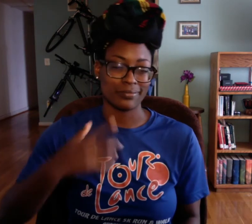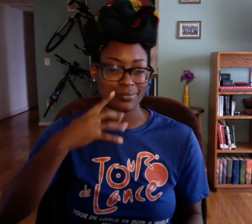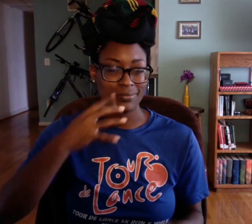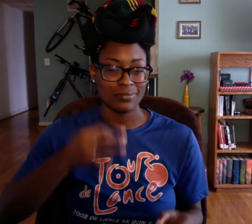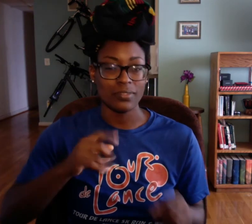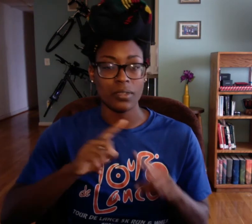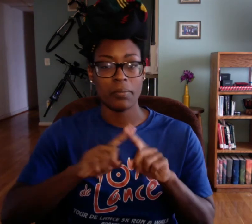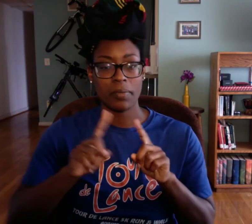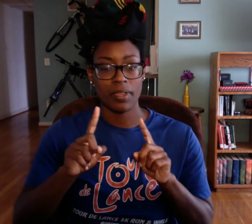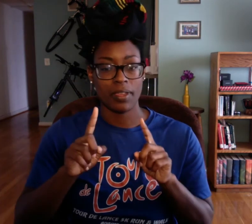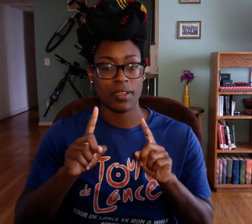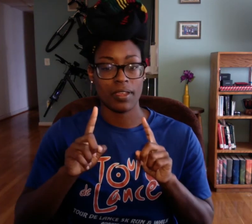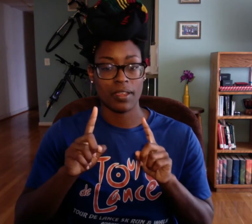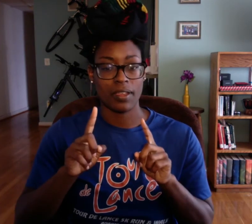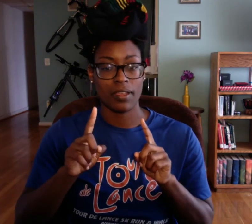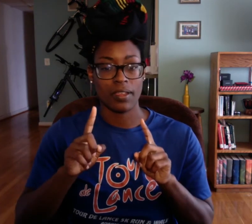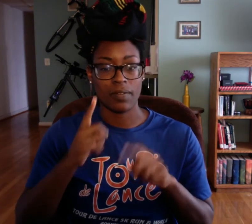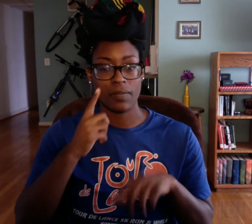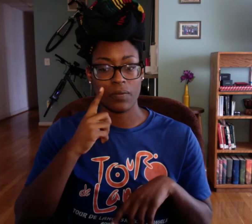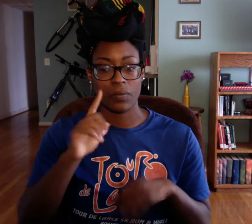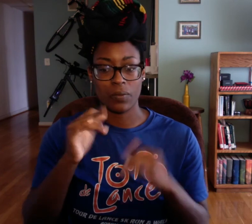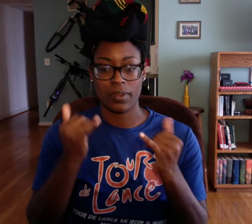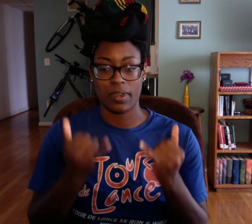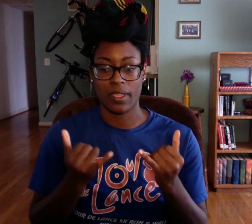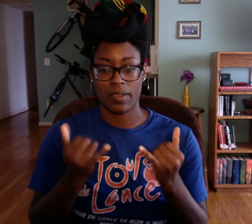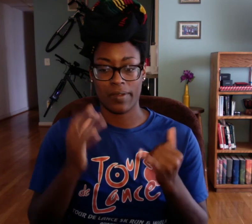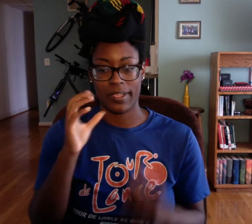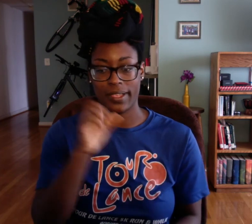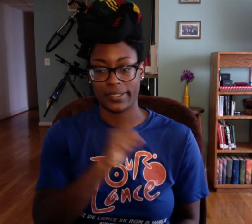about a certain issue in that video.